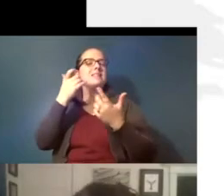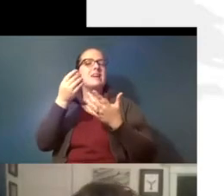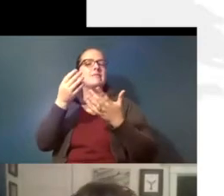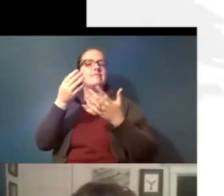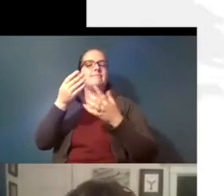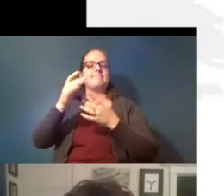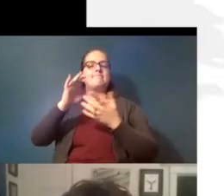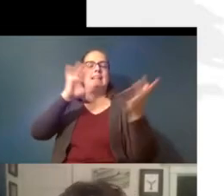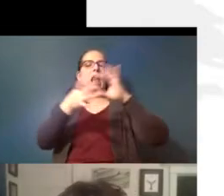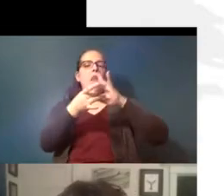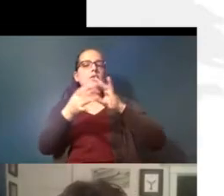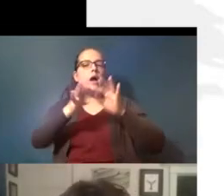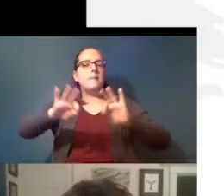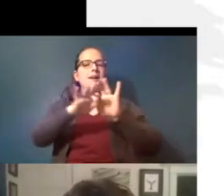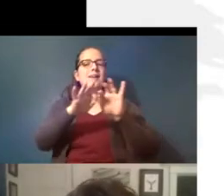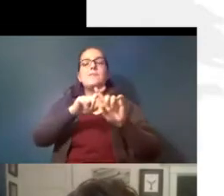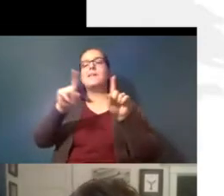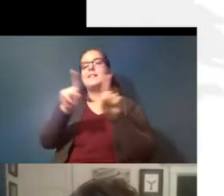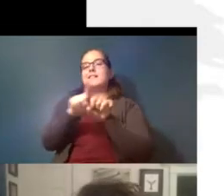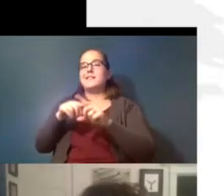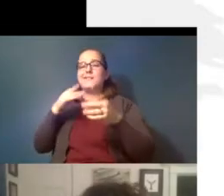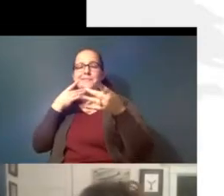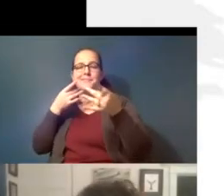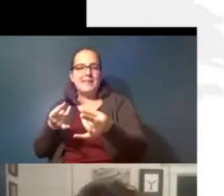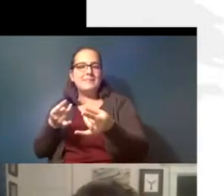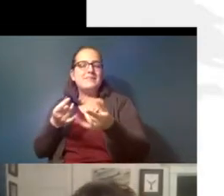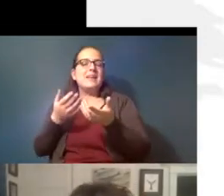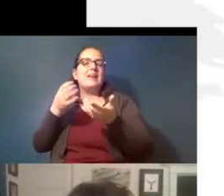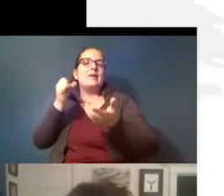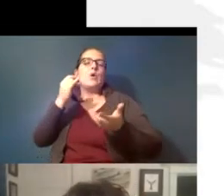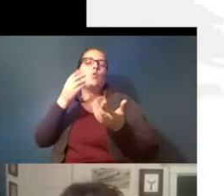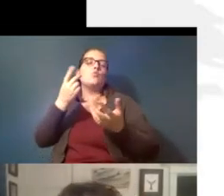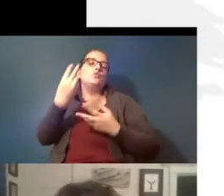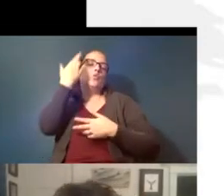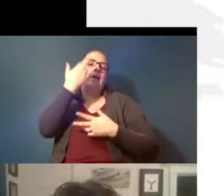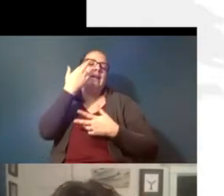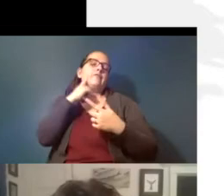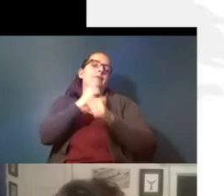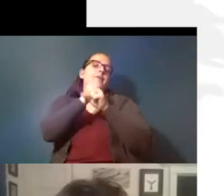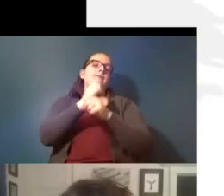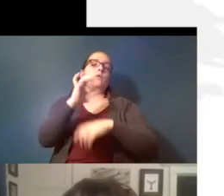there's two reasons to protect them and by protecting those species we protect many others